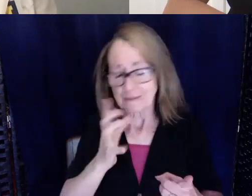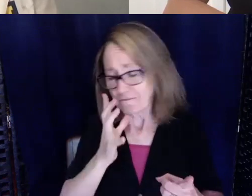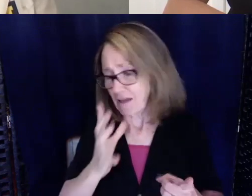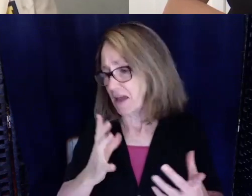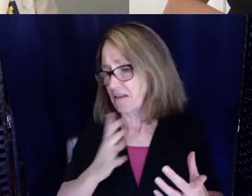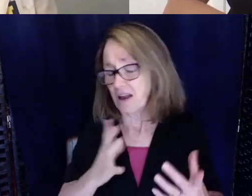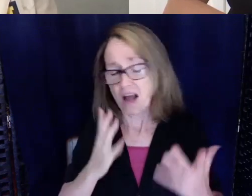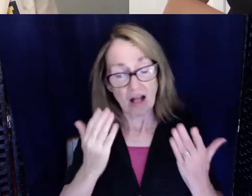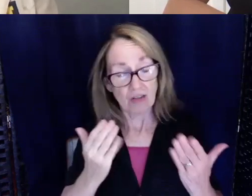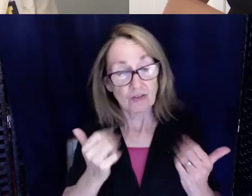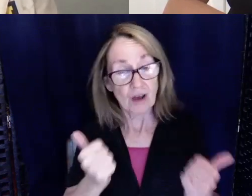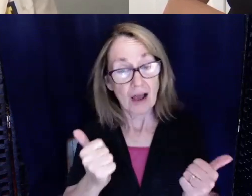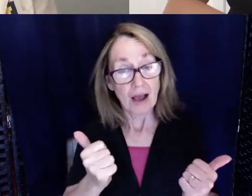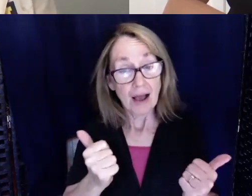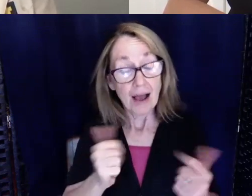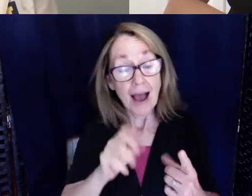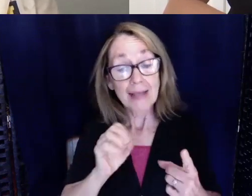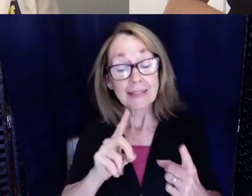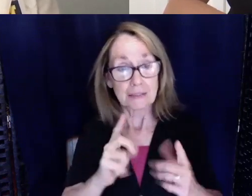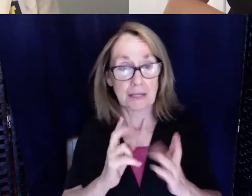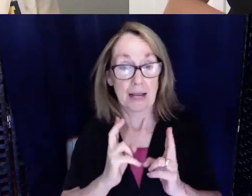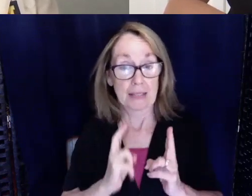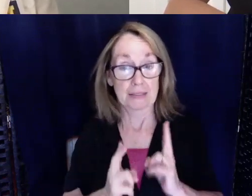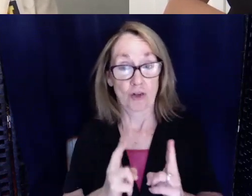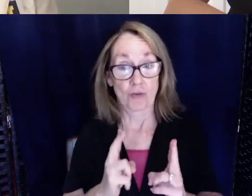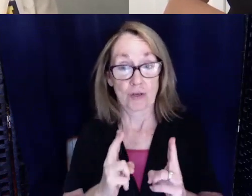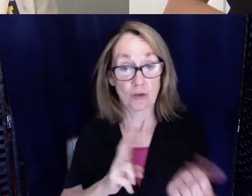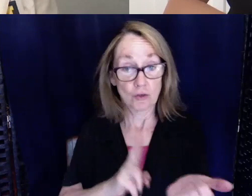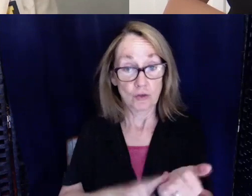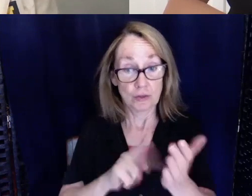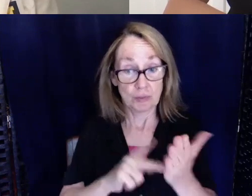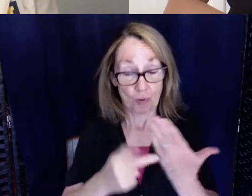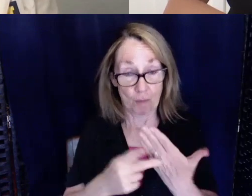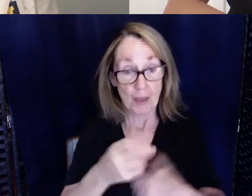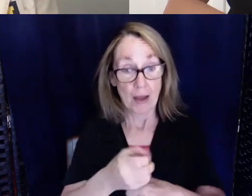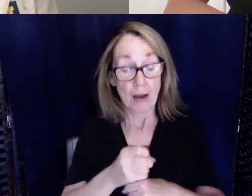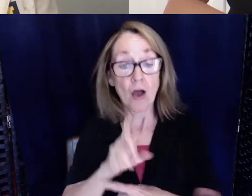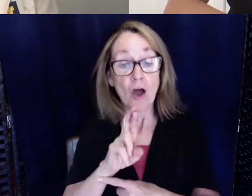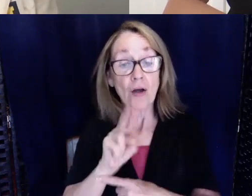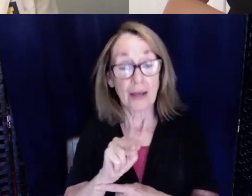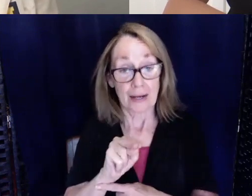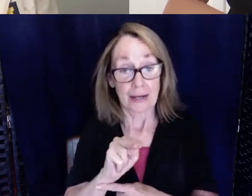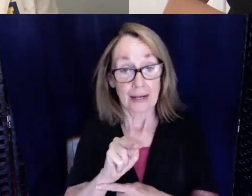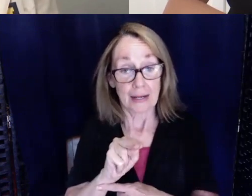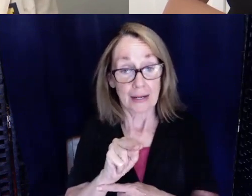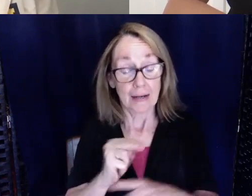an accelerated nursing program and got my RN about five years ago